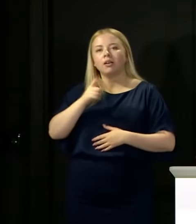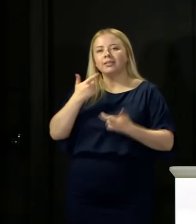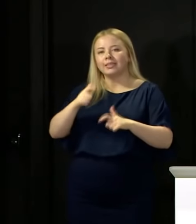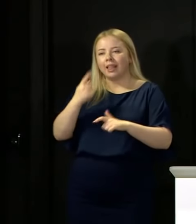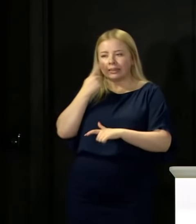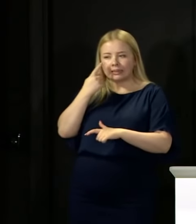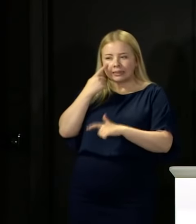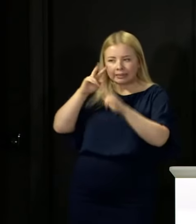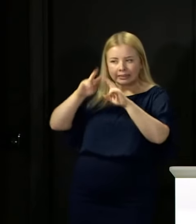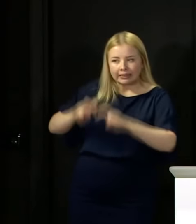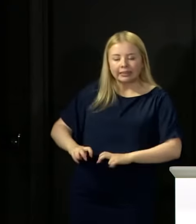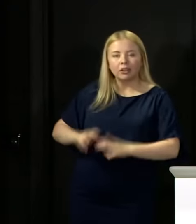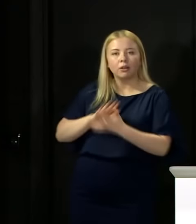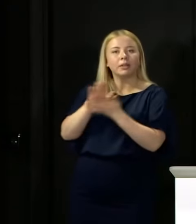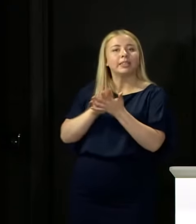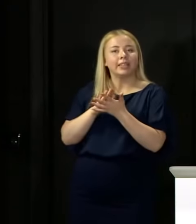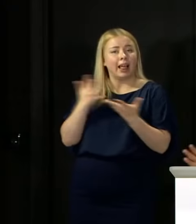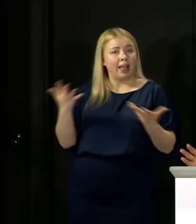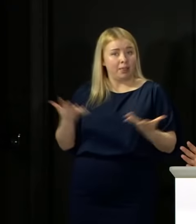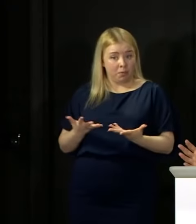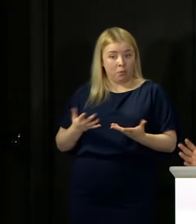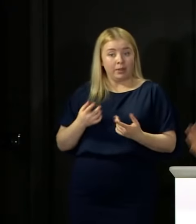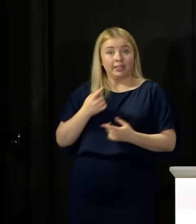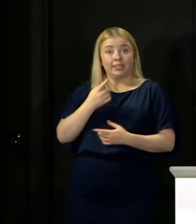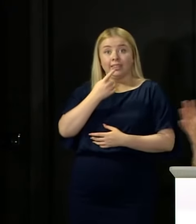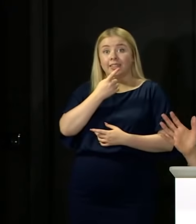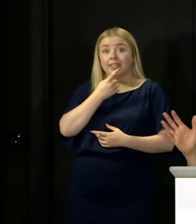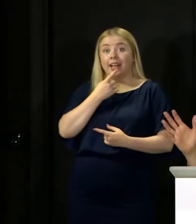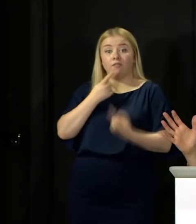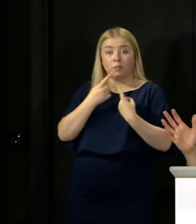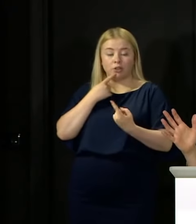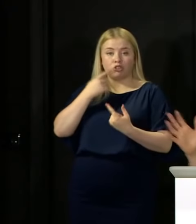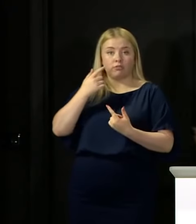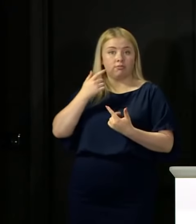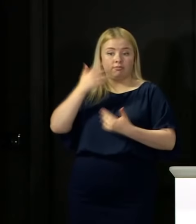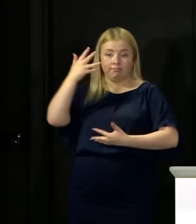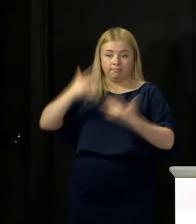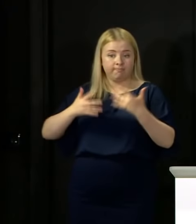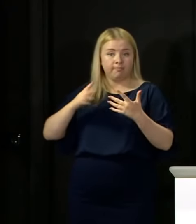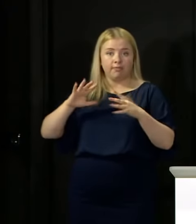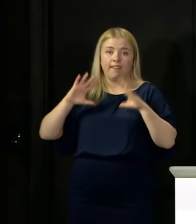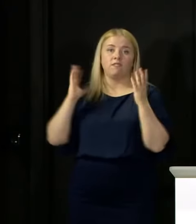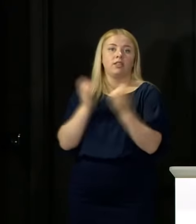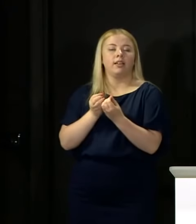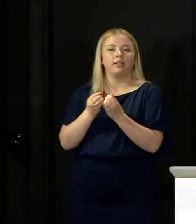So at the moment the data leads me back, l of the data leads me back to the same point,